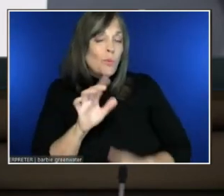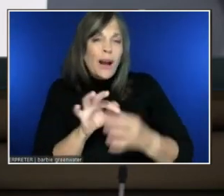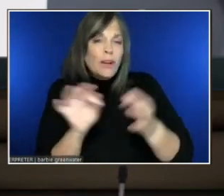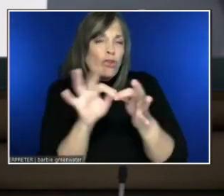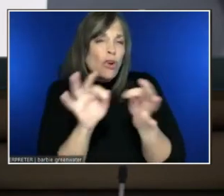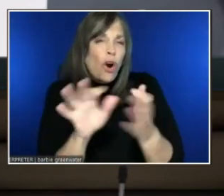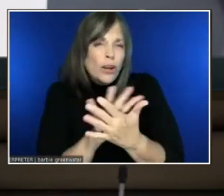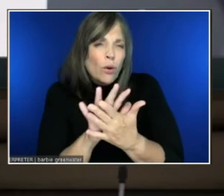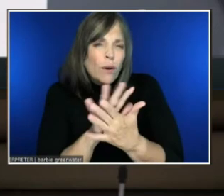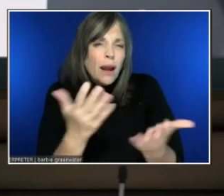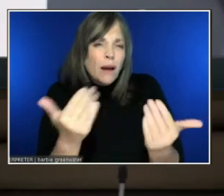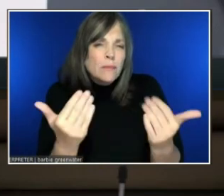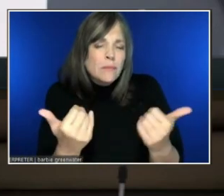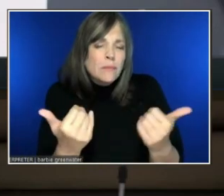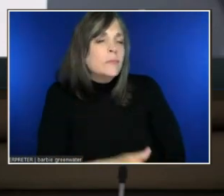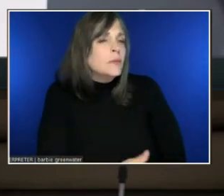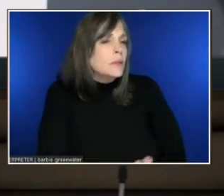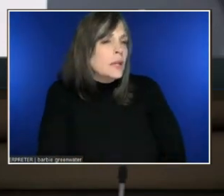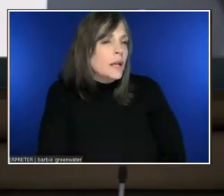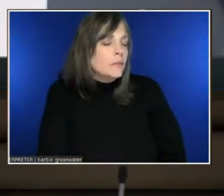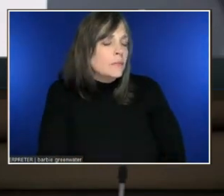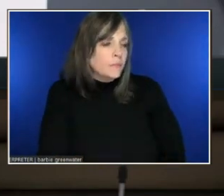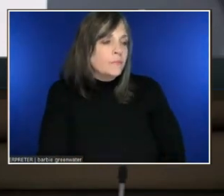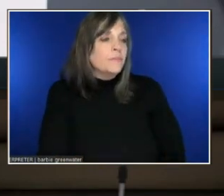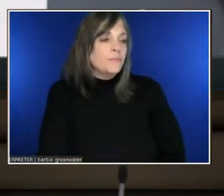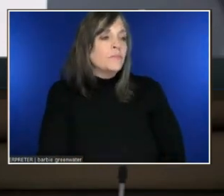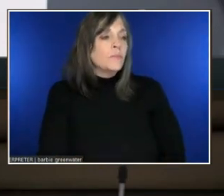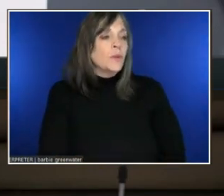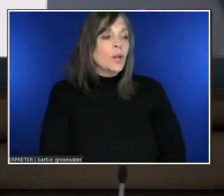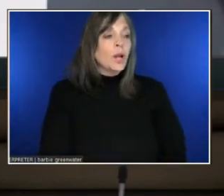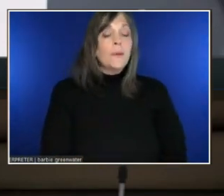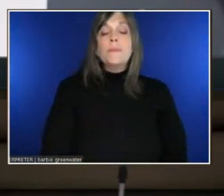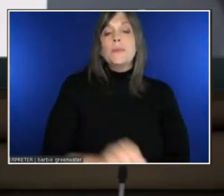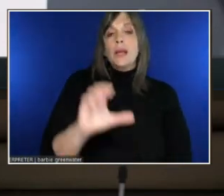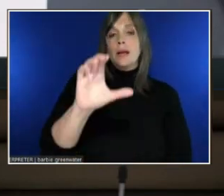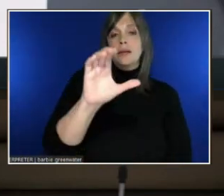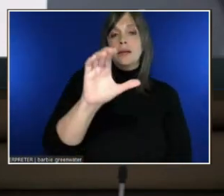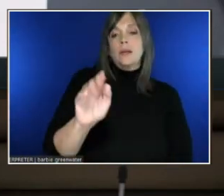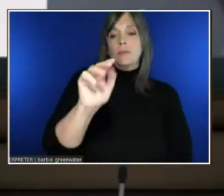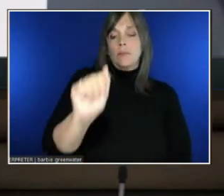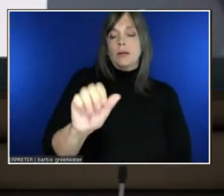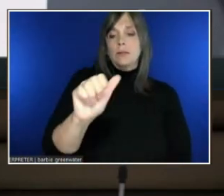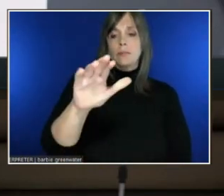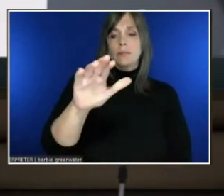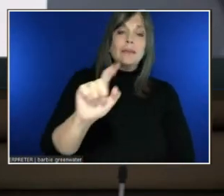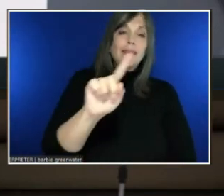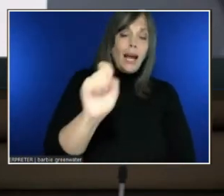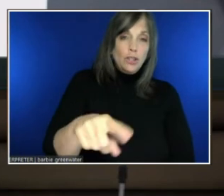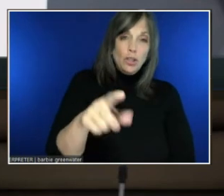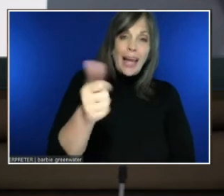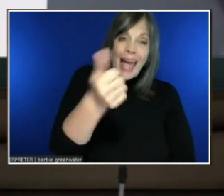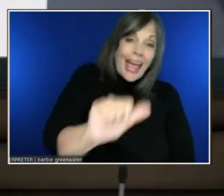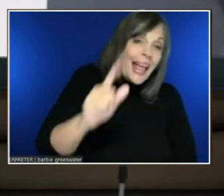At the end of the question. I'm sorry. Do you have any Deaf people on your team?